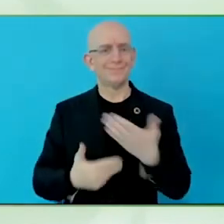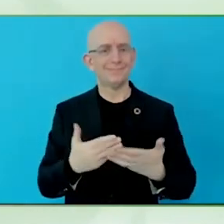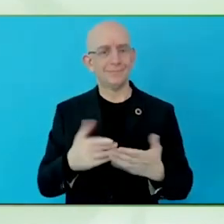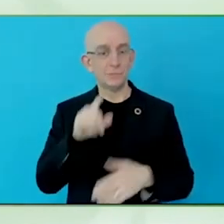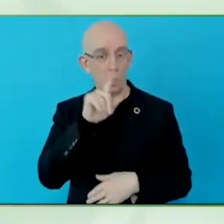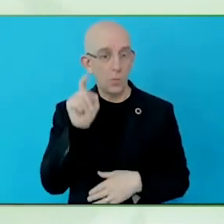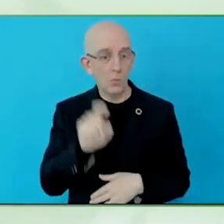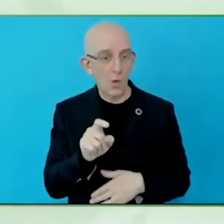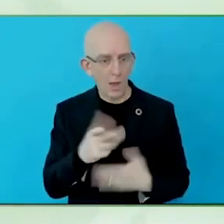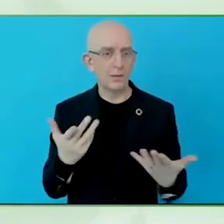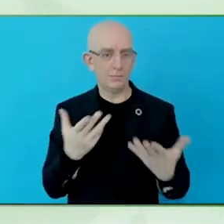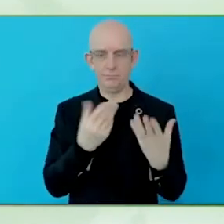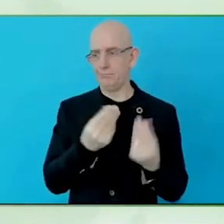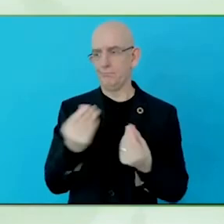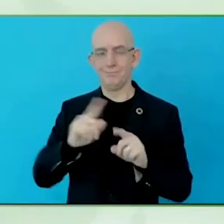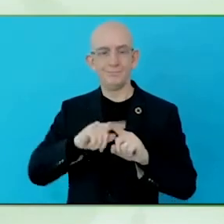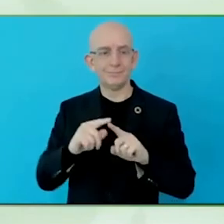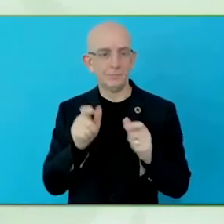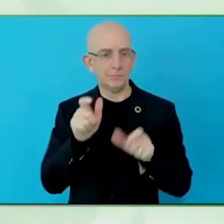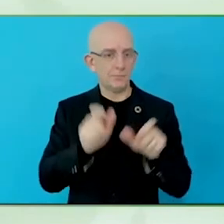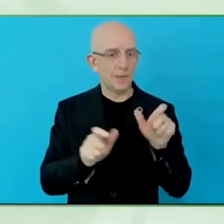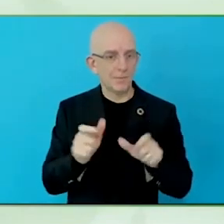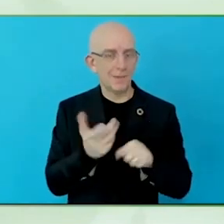that we now really have something to build on, and in that respect,